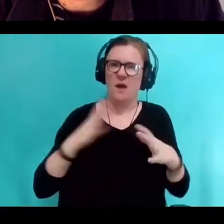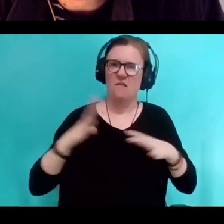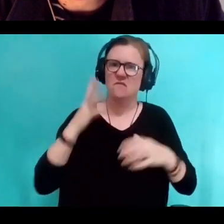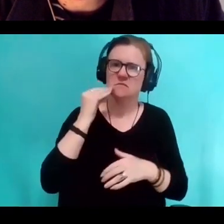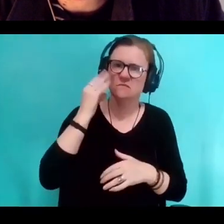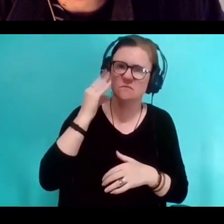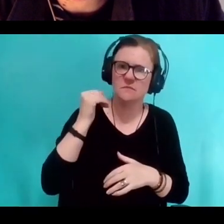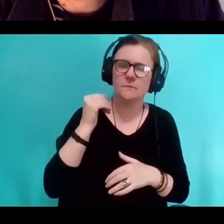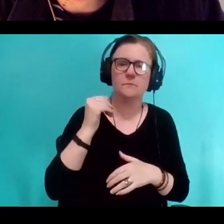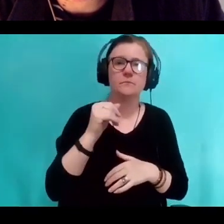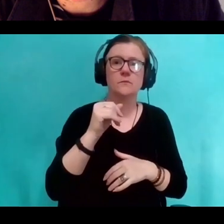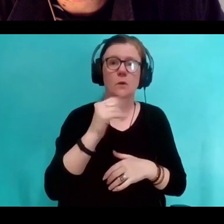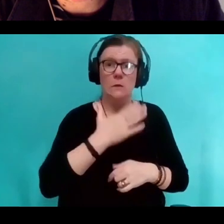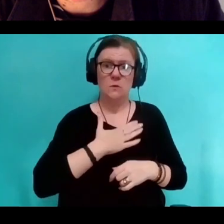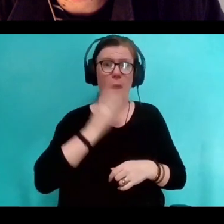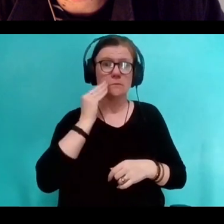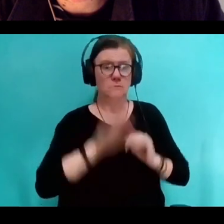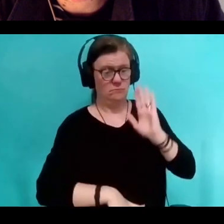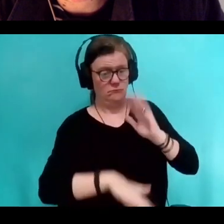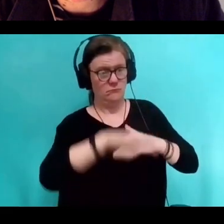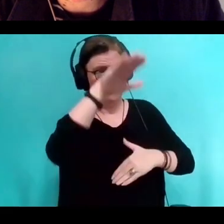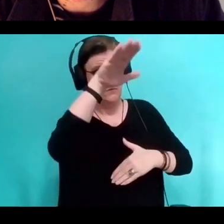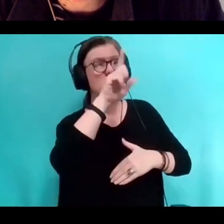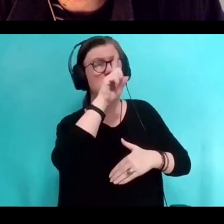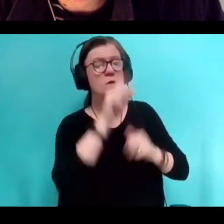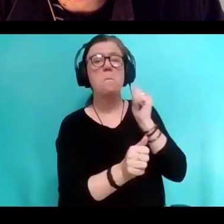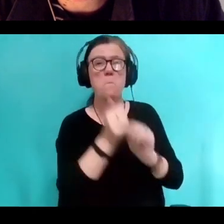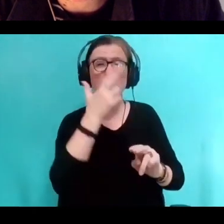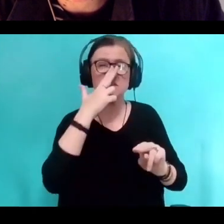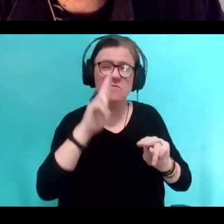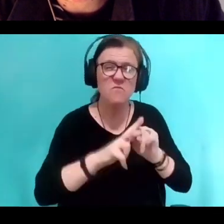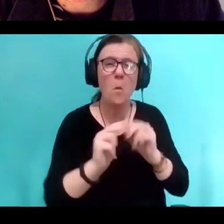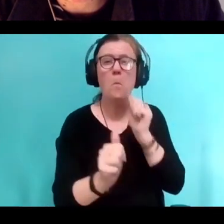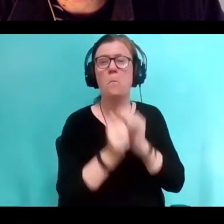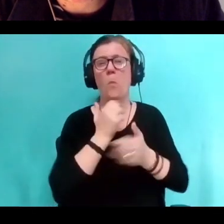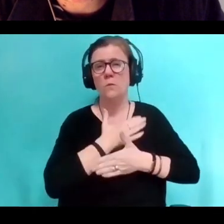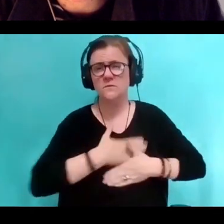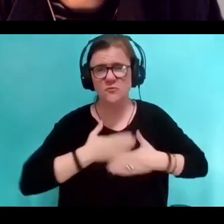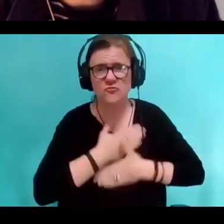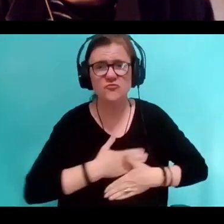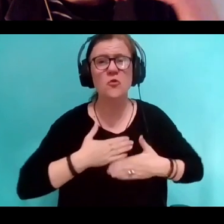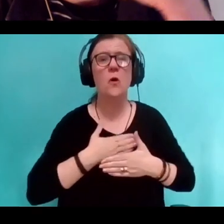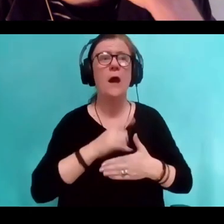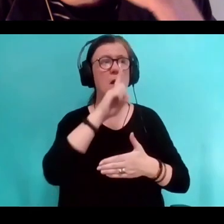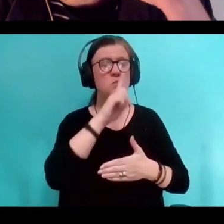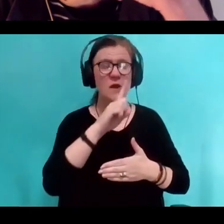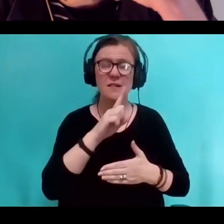knowing that the most fun you could have, the way that you felt the most loved, I guess,